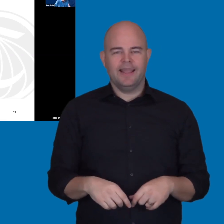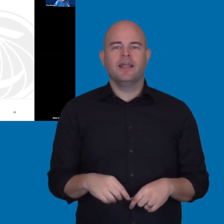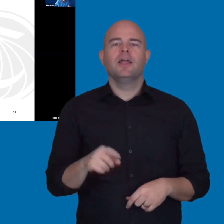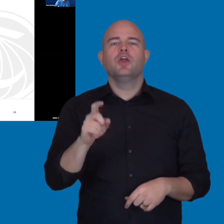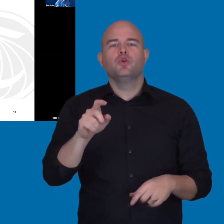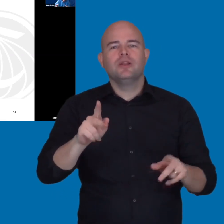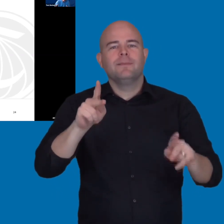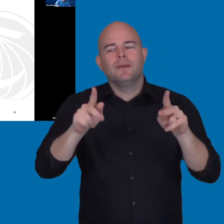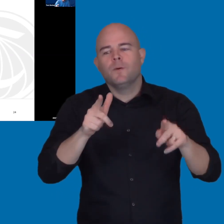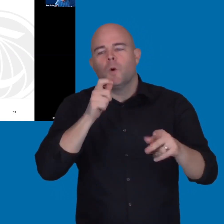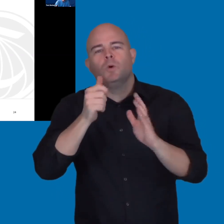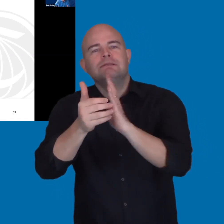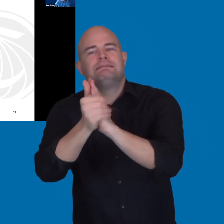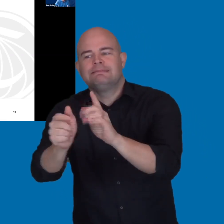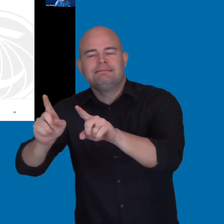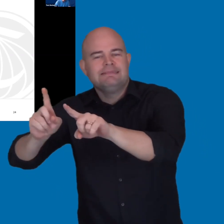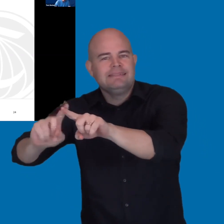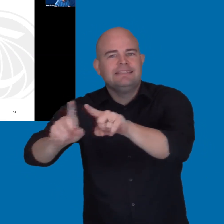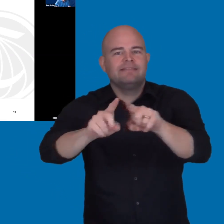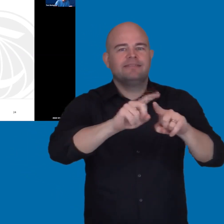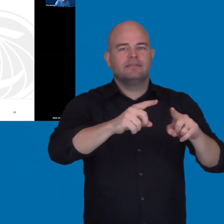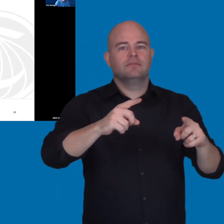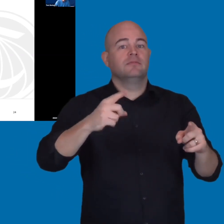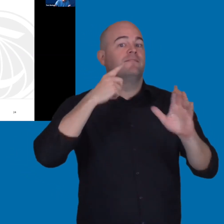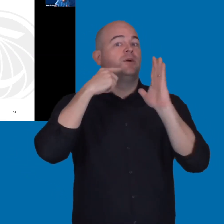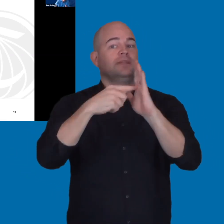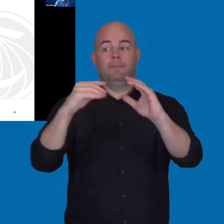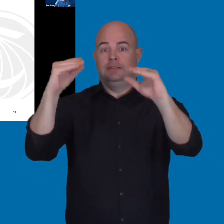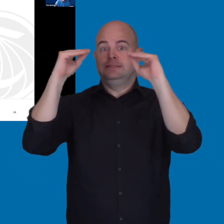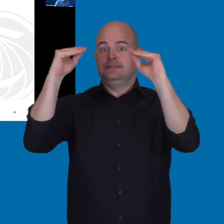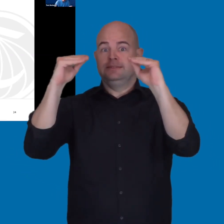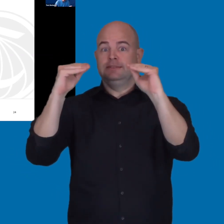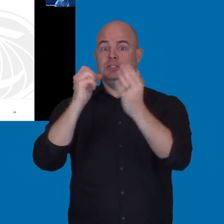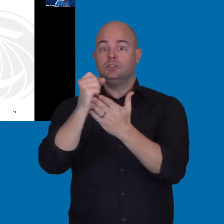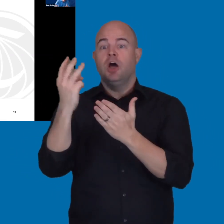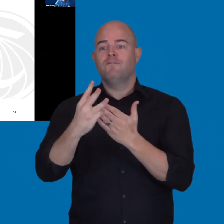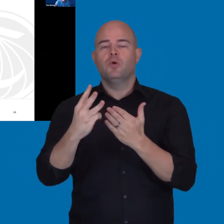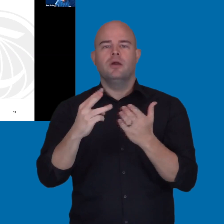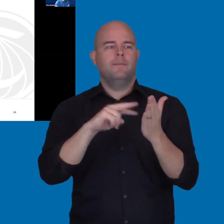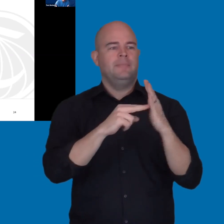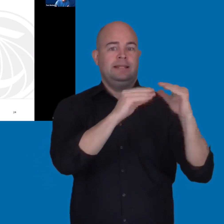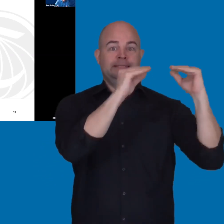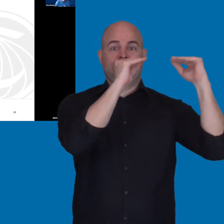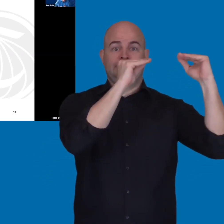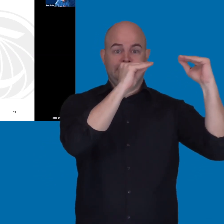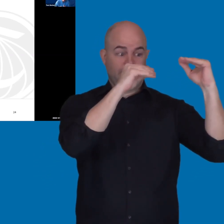So, in the case of instructional software, that would involve the faculty member or the people doing instruction.